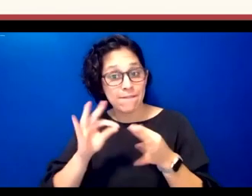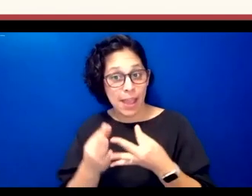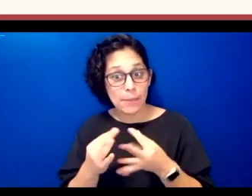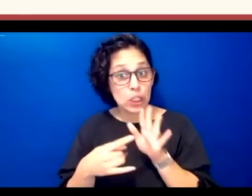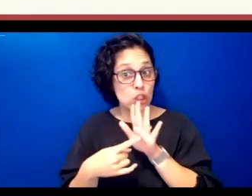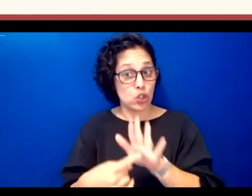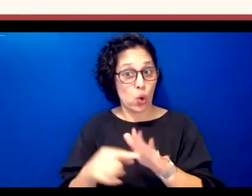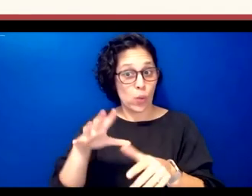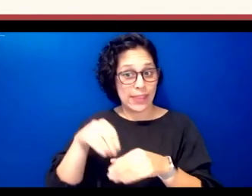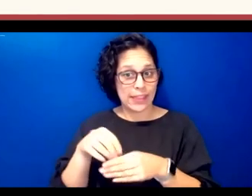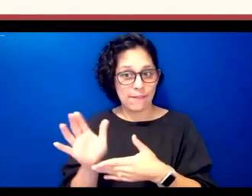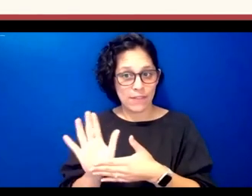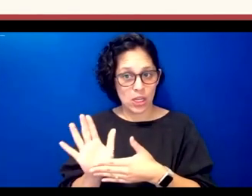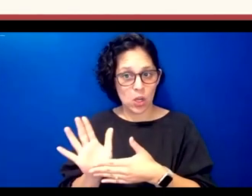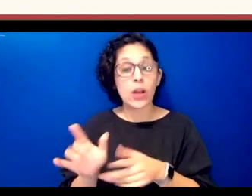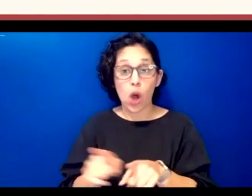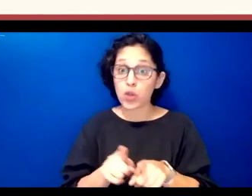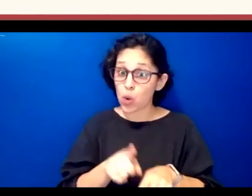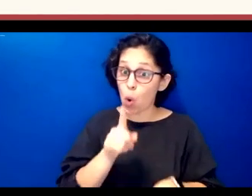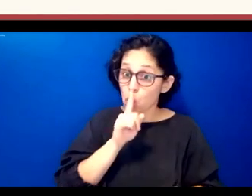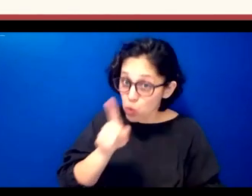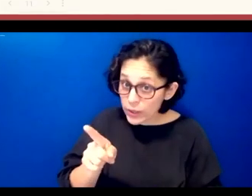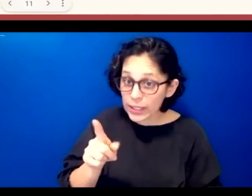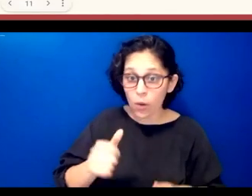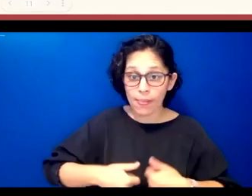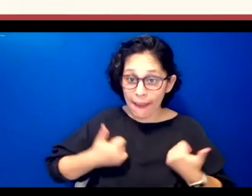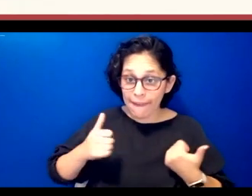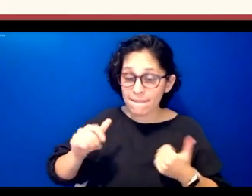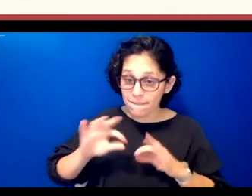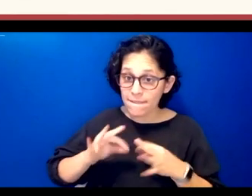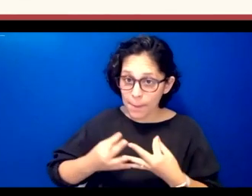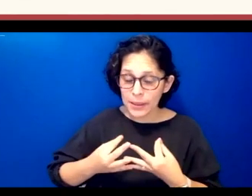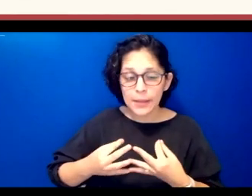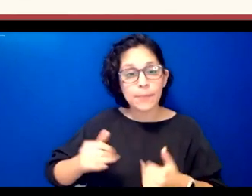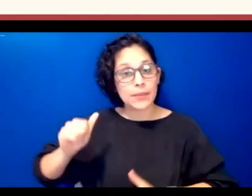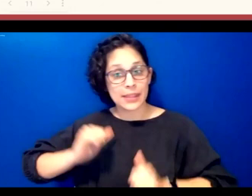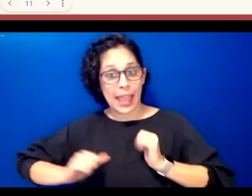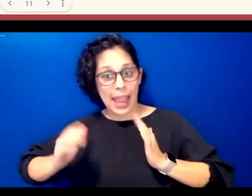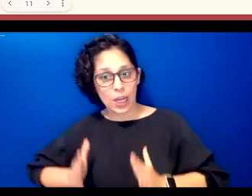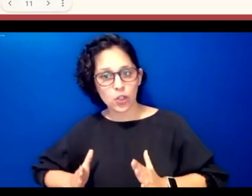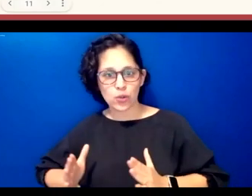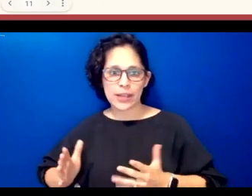the videos is also real family the actresses playing mother and daughter are actually mother